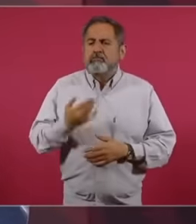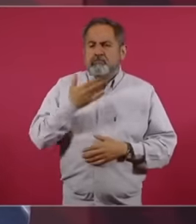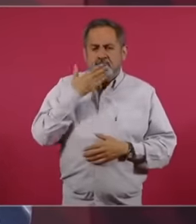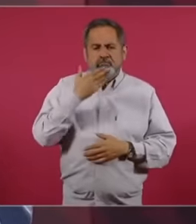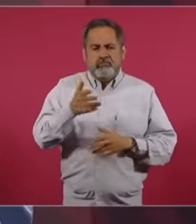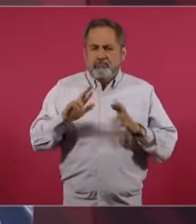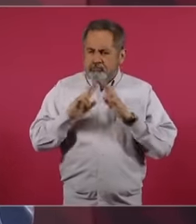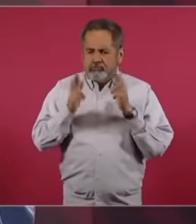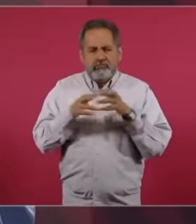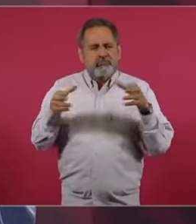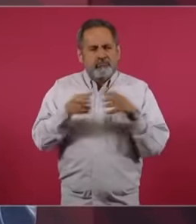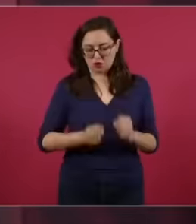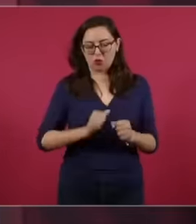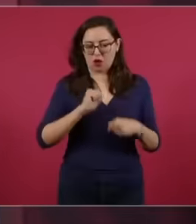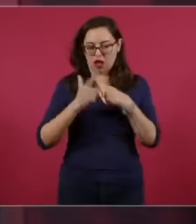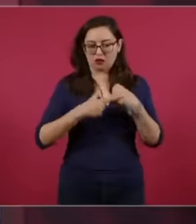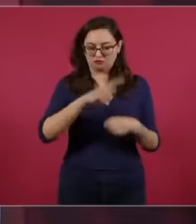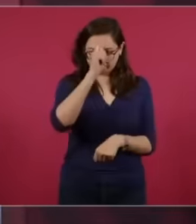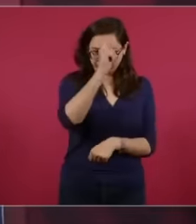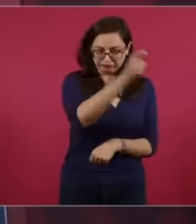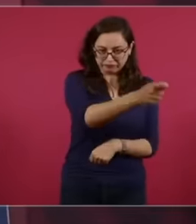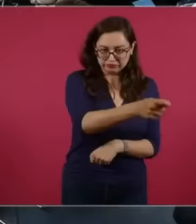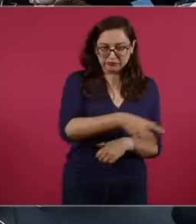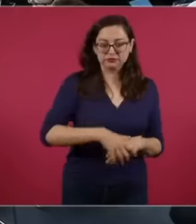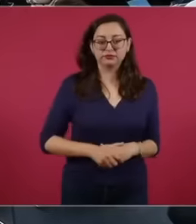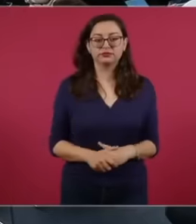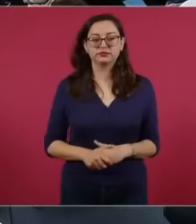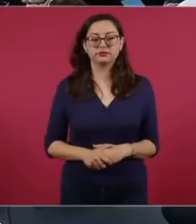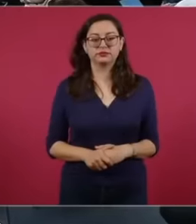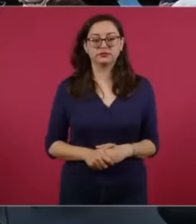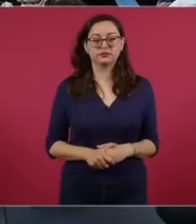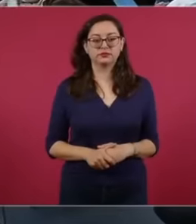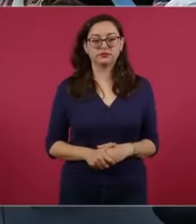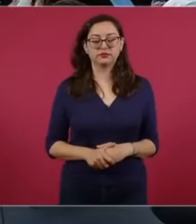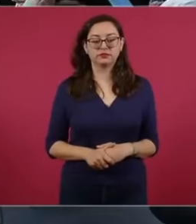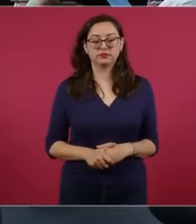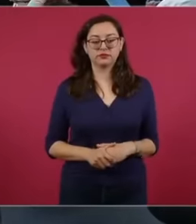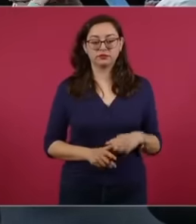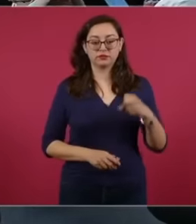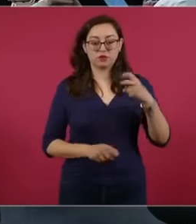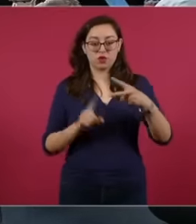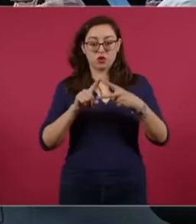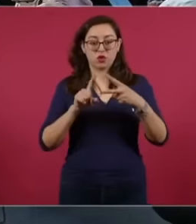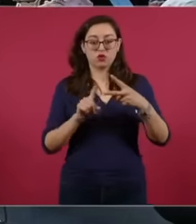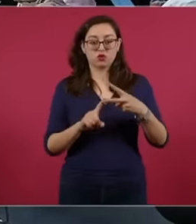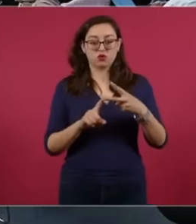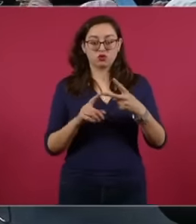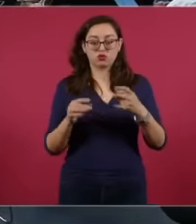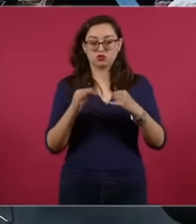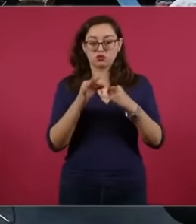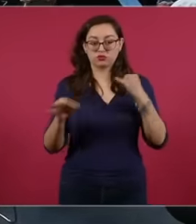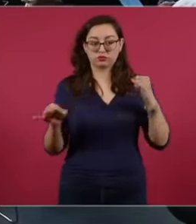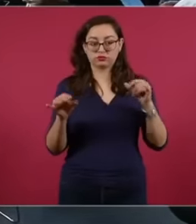was on very good terms, we closed with two things,